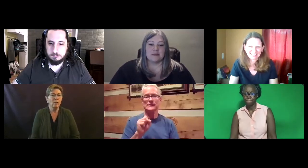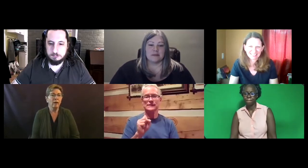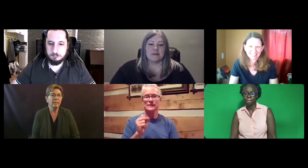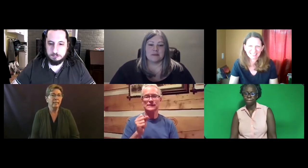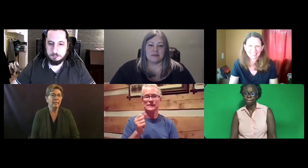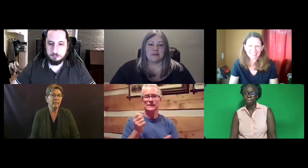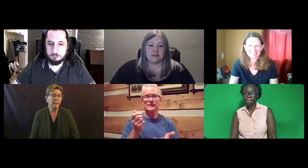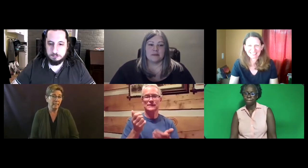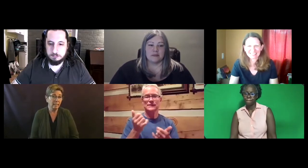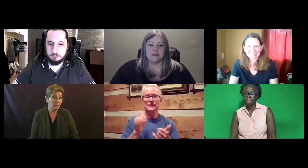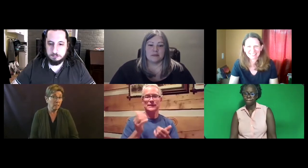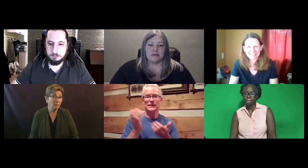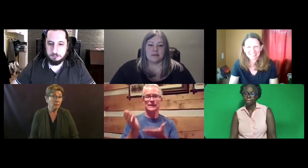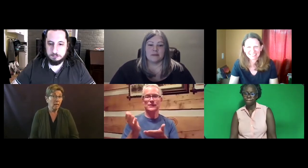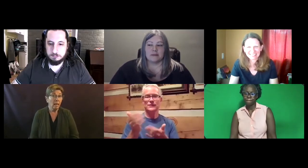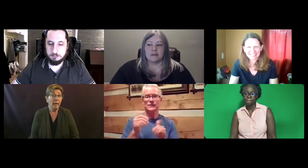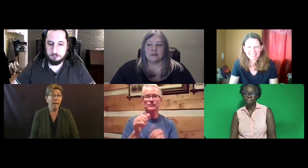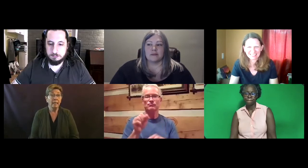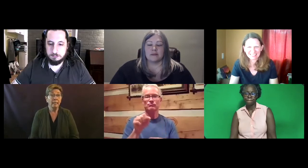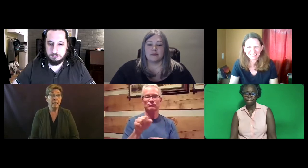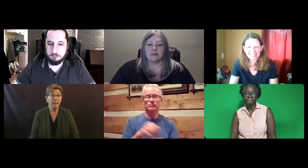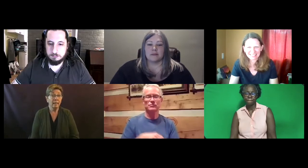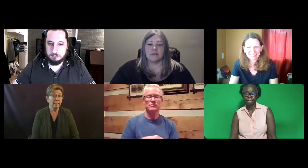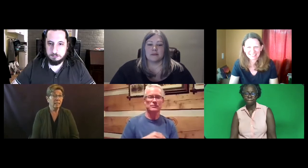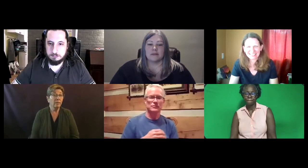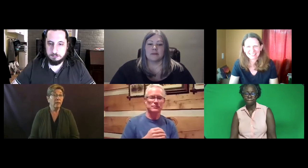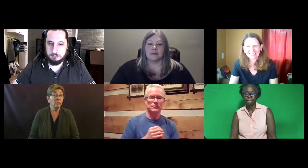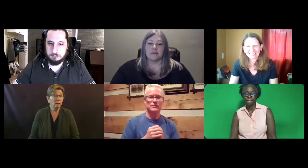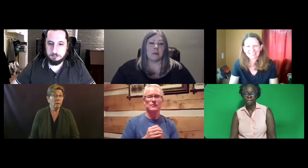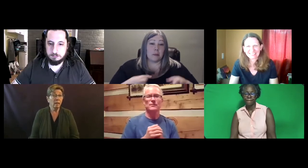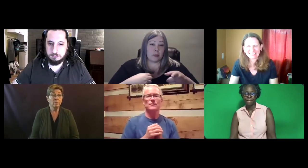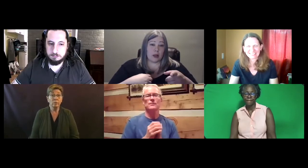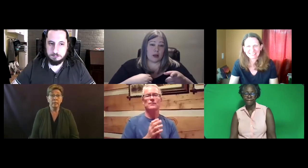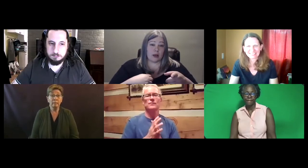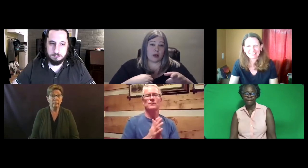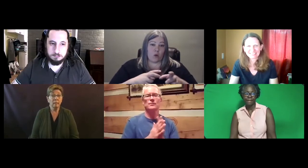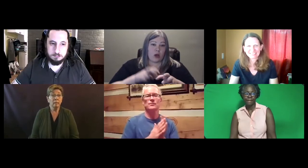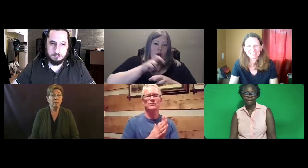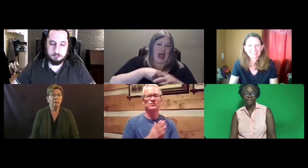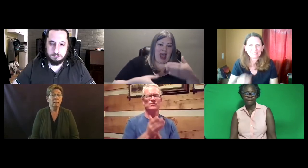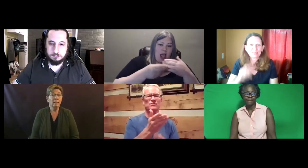I will say that RID exists. And it is still there certainly. Yes.